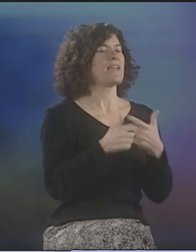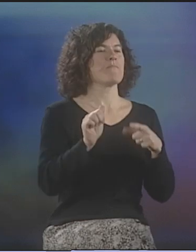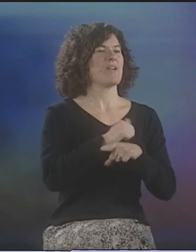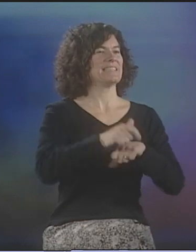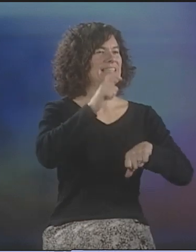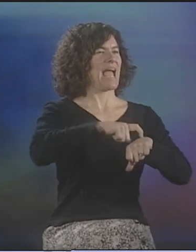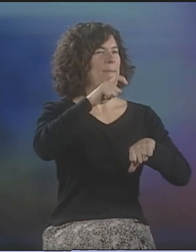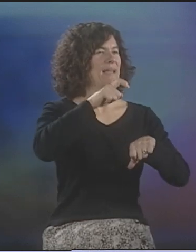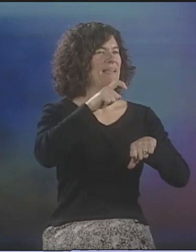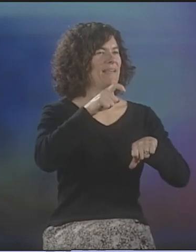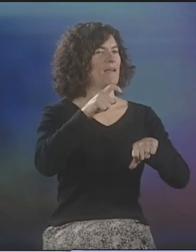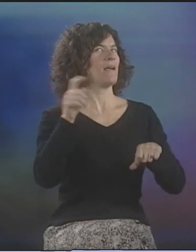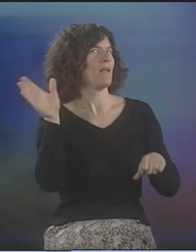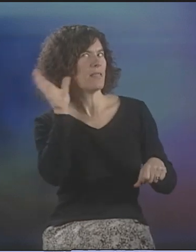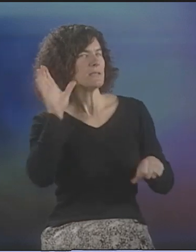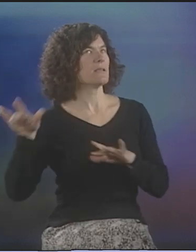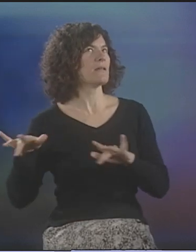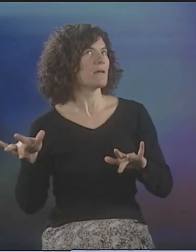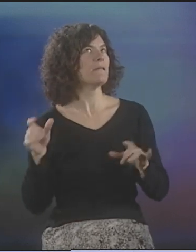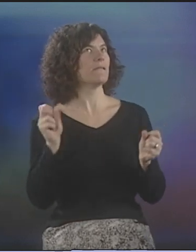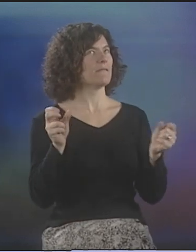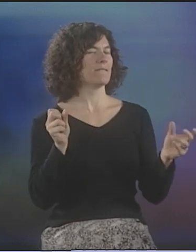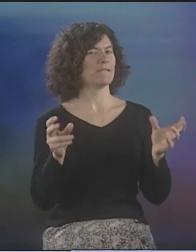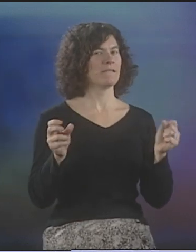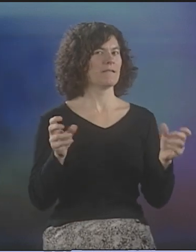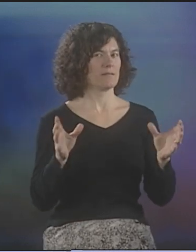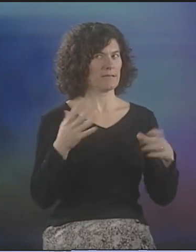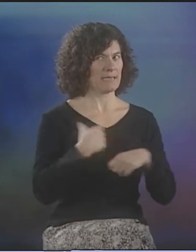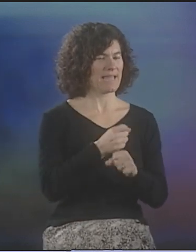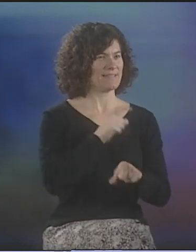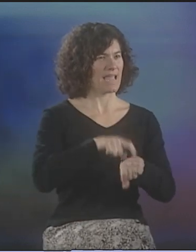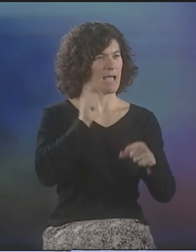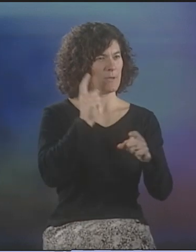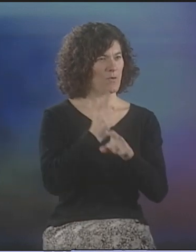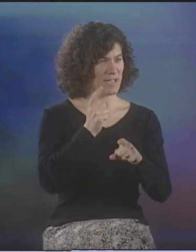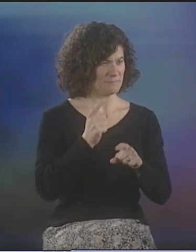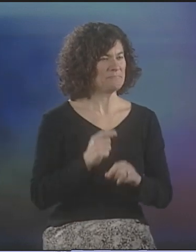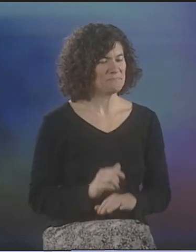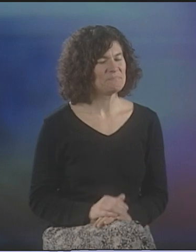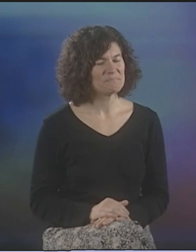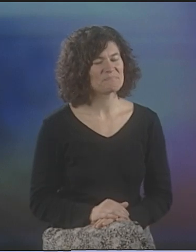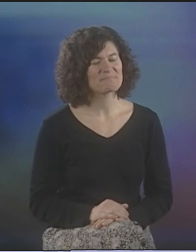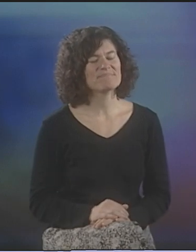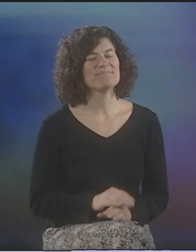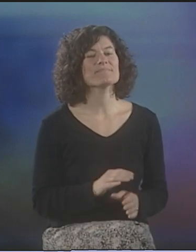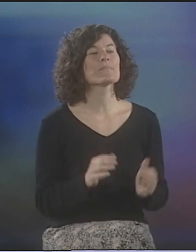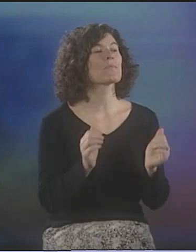HAVE TO PRACTICE THE TIMING TO MAKE SURE THAT I WOULD START AND END AT THE APPROPRIATE TIMES FOR WHEN HE STARTED AND ENDED.